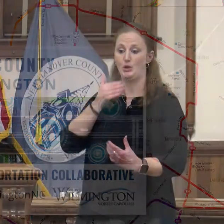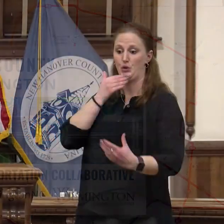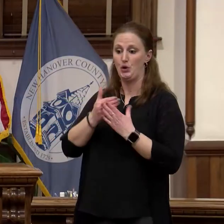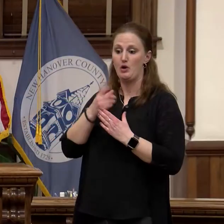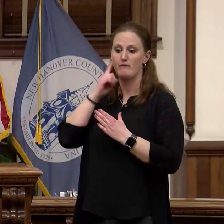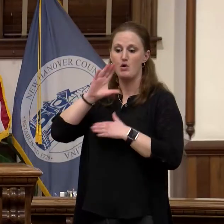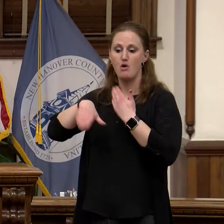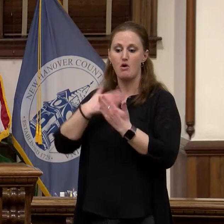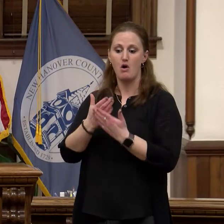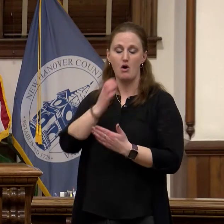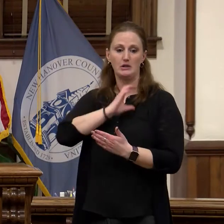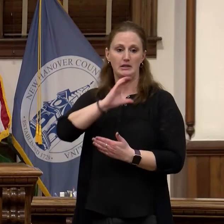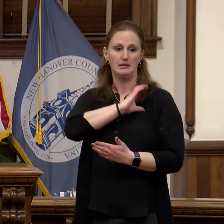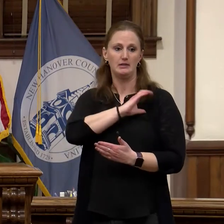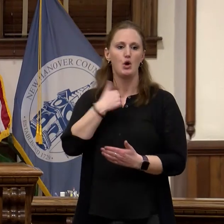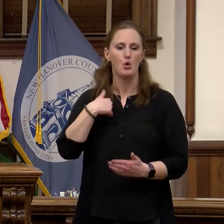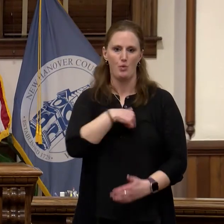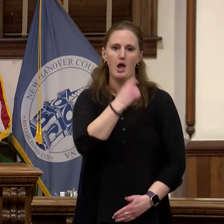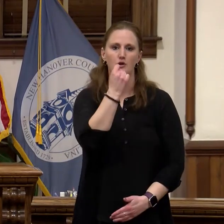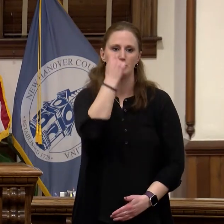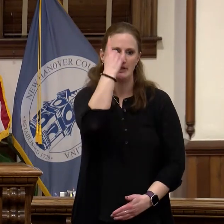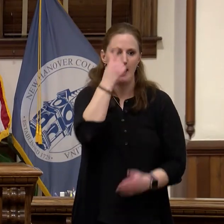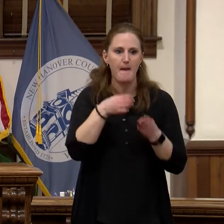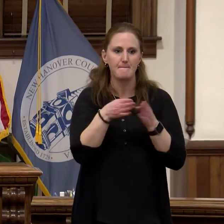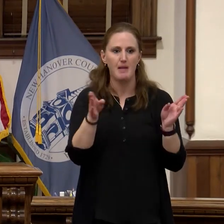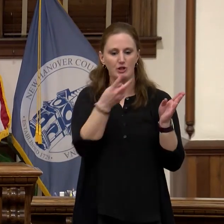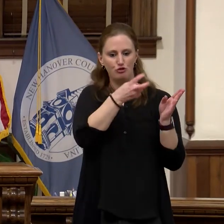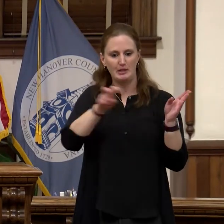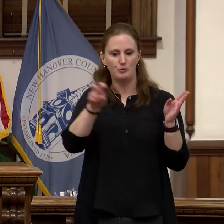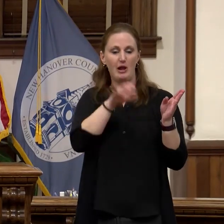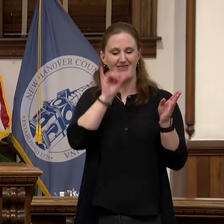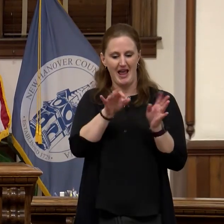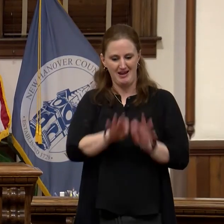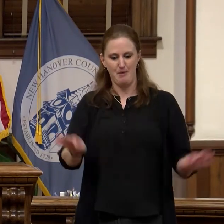know public transportation is important and that is why making it easier to